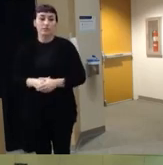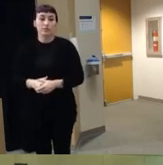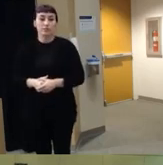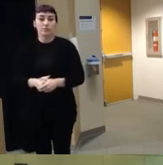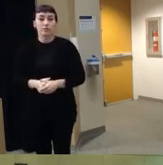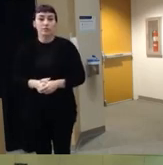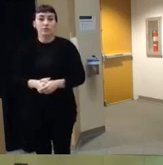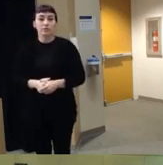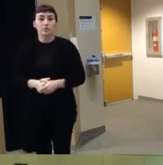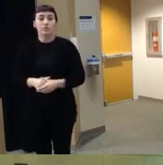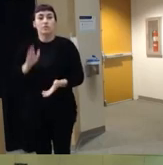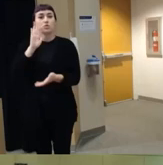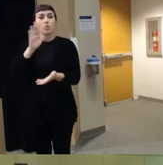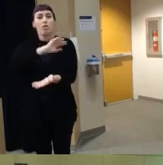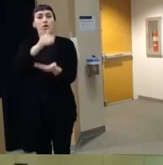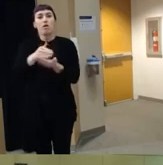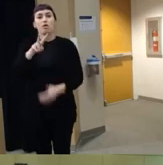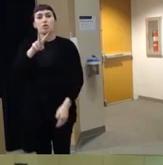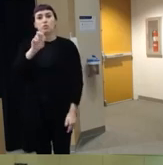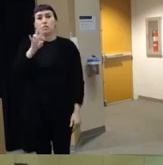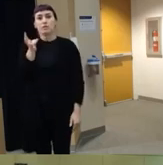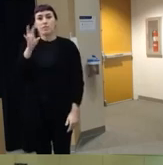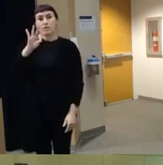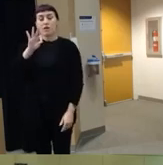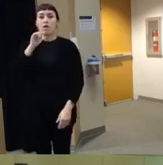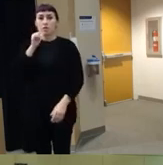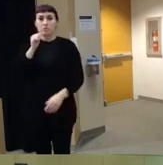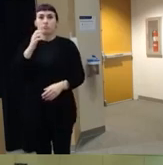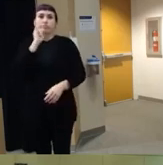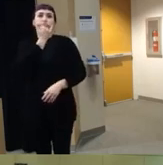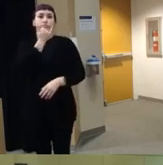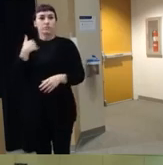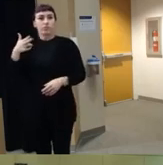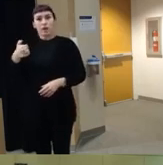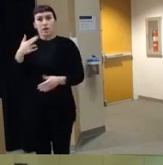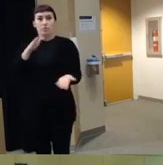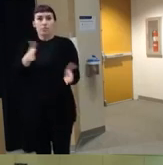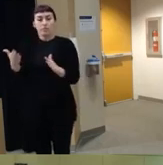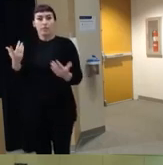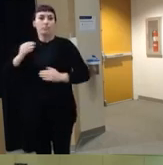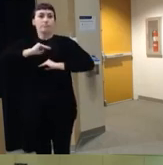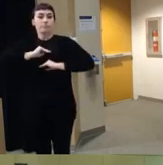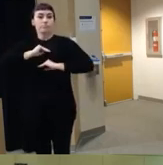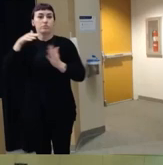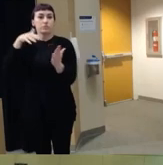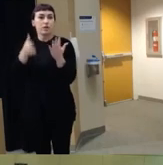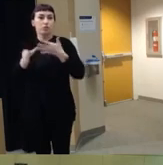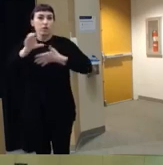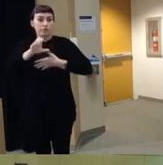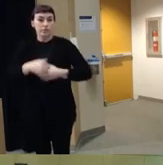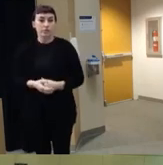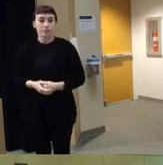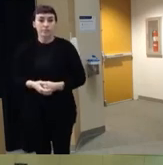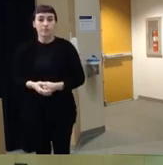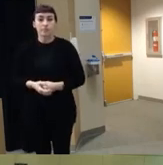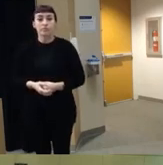a set of 279 unintentional firearm fatalities that met our study criteria um within that data set 57%